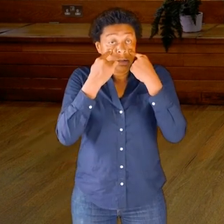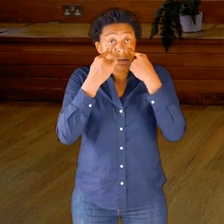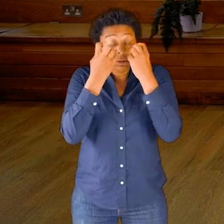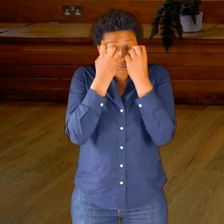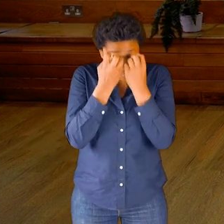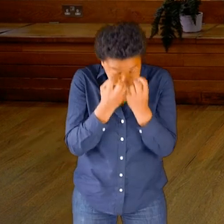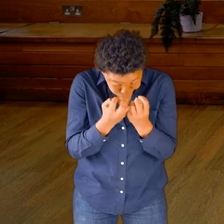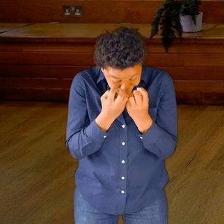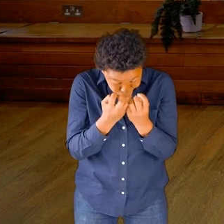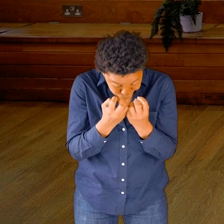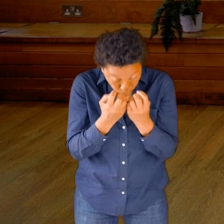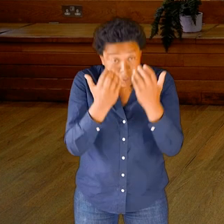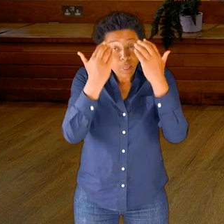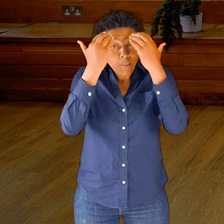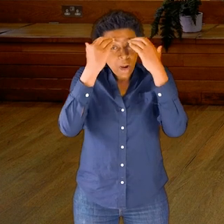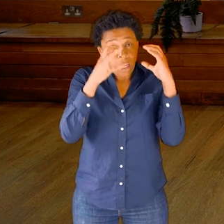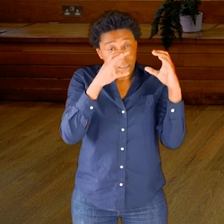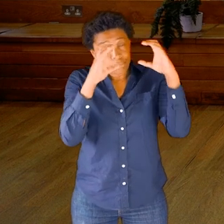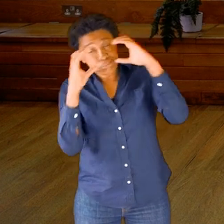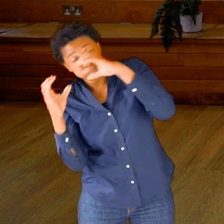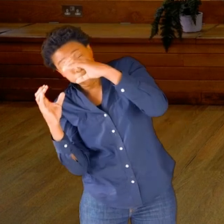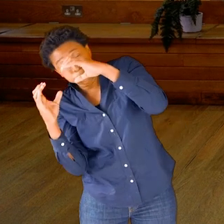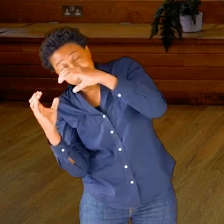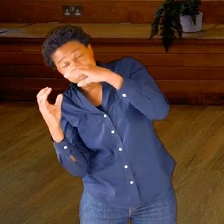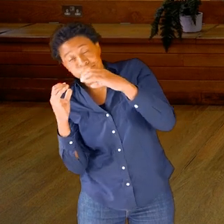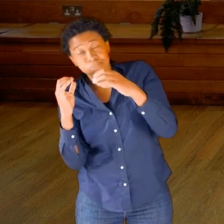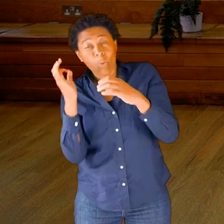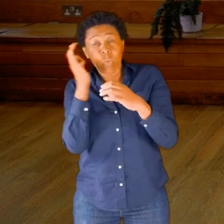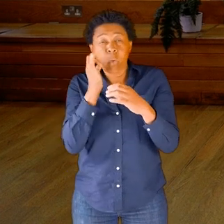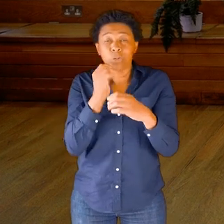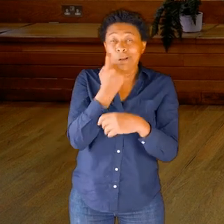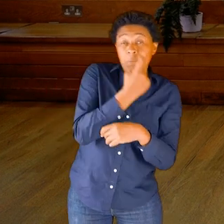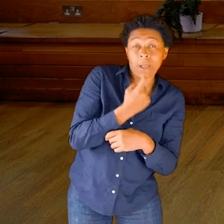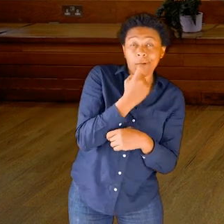the eyeballs and the brain and the fluid.